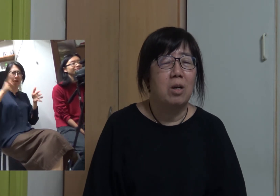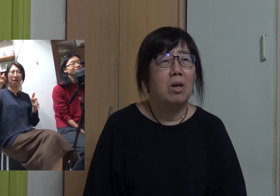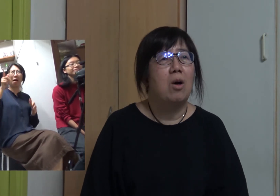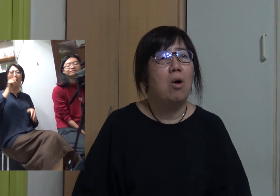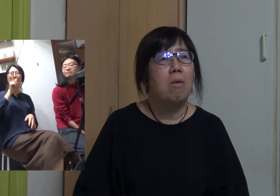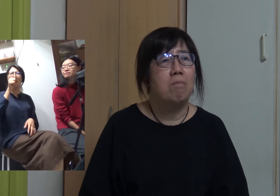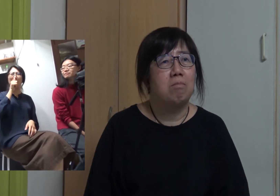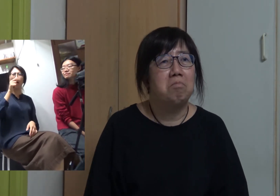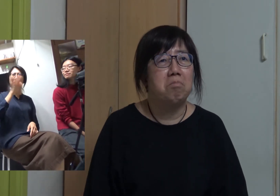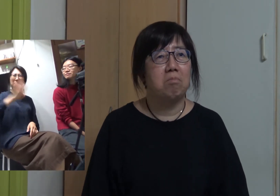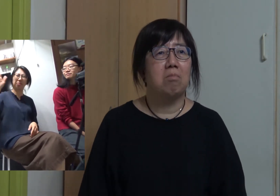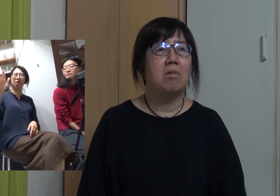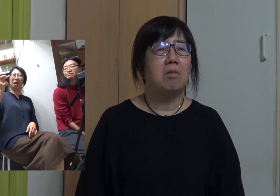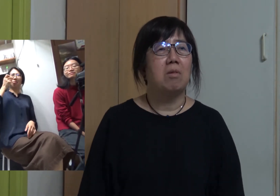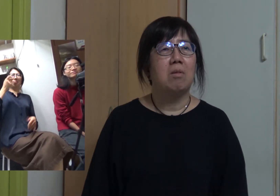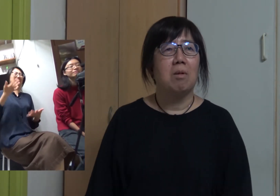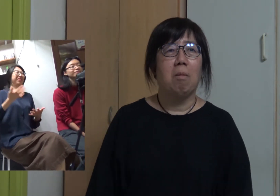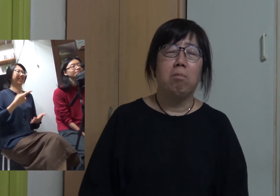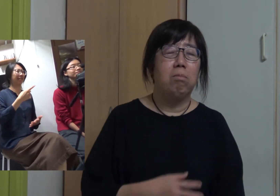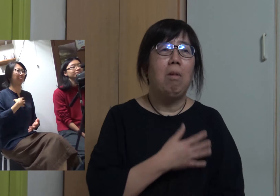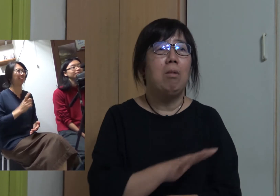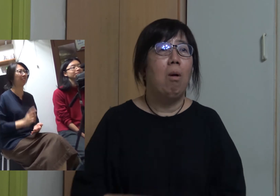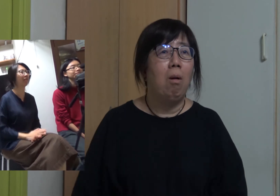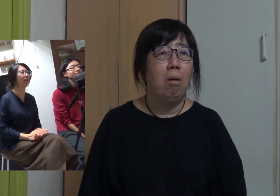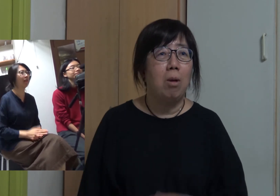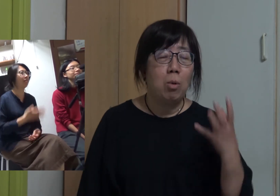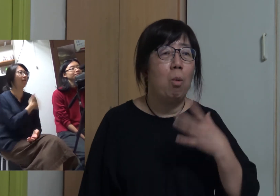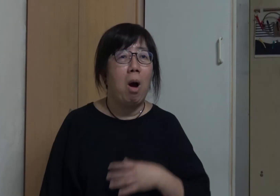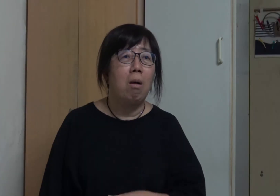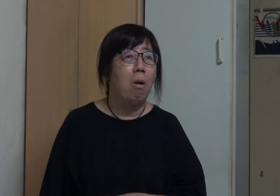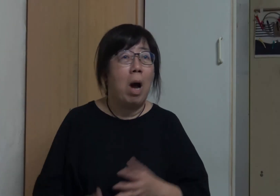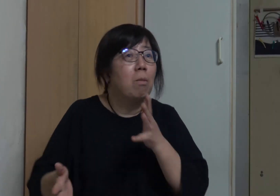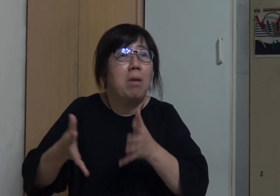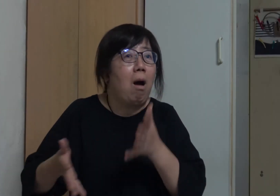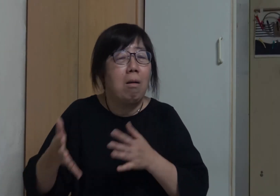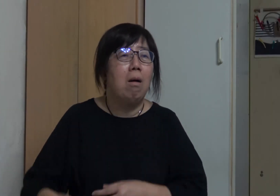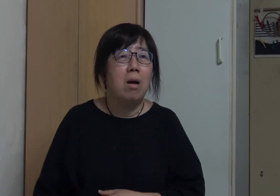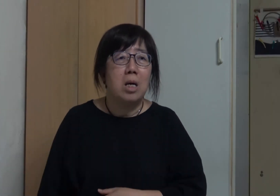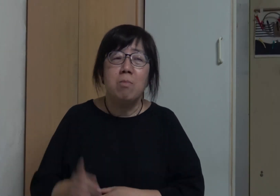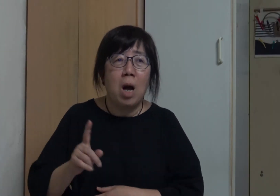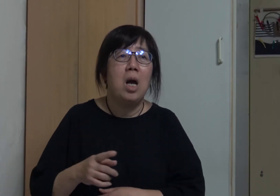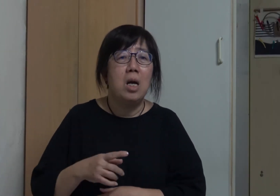But your parents didn't want you to do so. How do you feel? Yuet Sheung: I just ignored them.I still used sign language. Why?